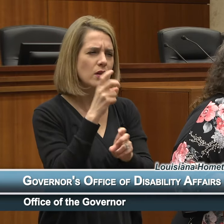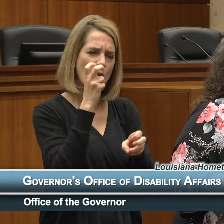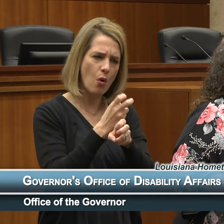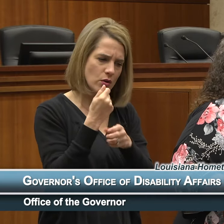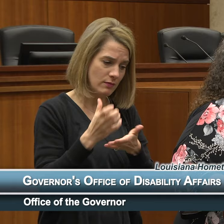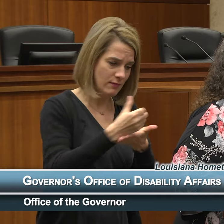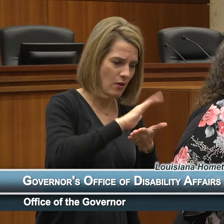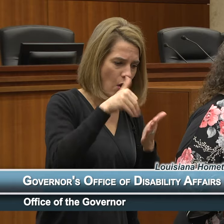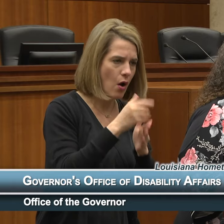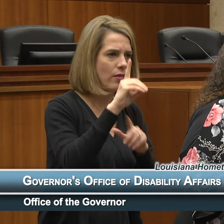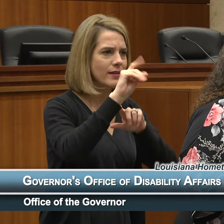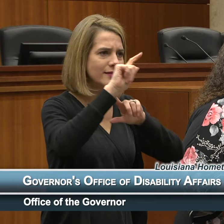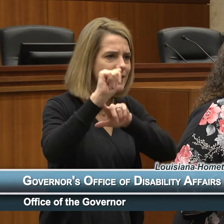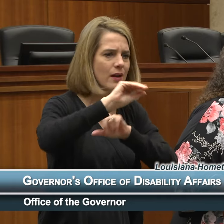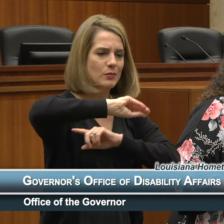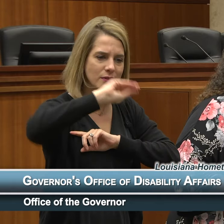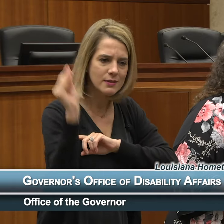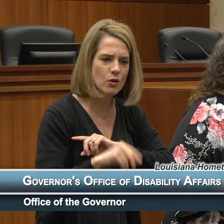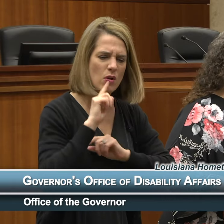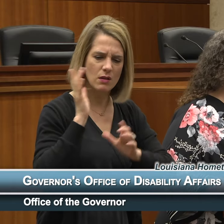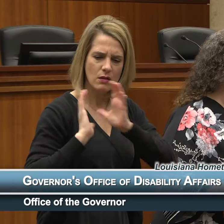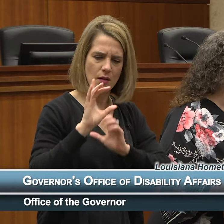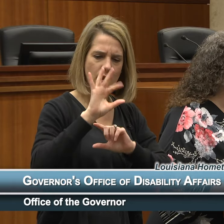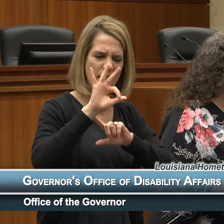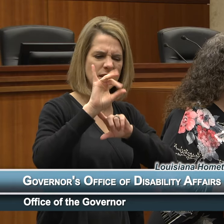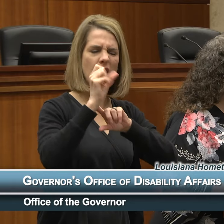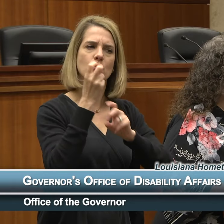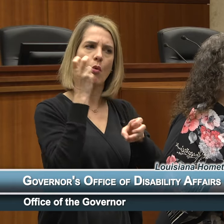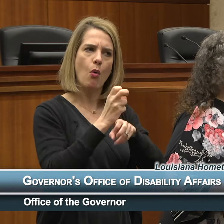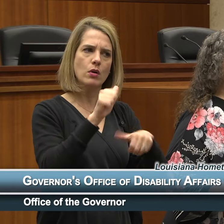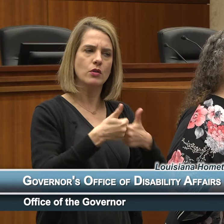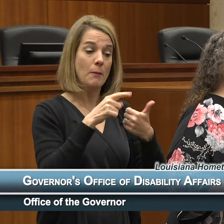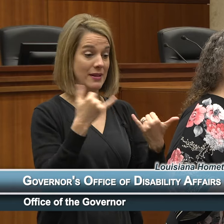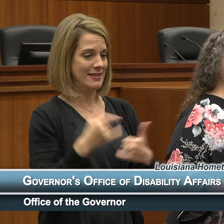especially back in the 80s, we're much more accurate today. In 2000, it was the